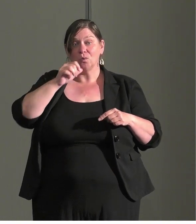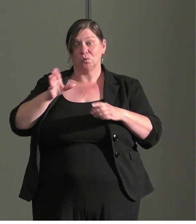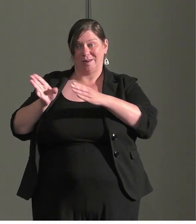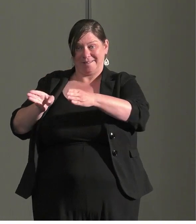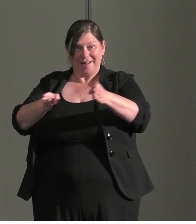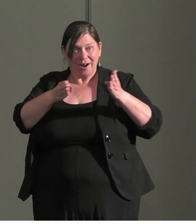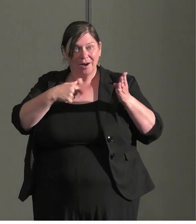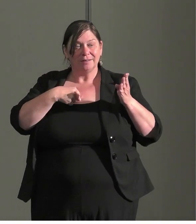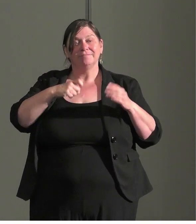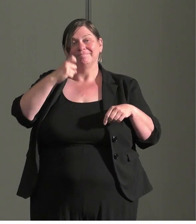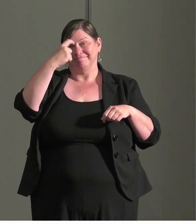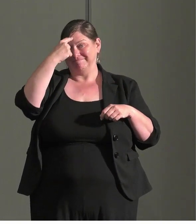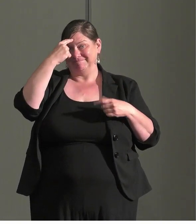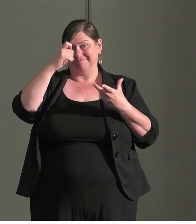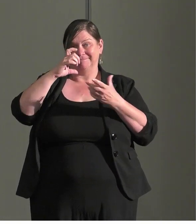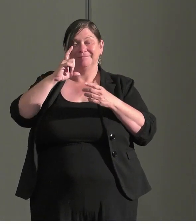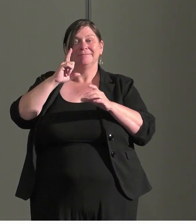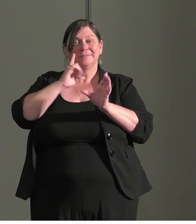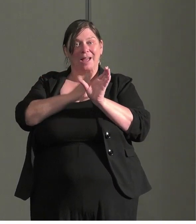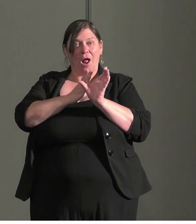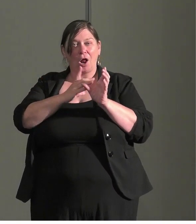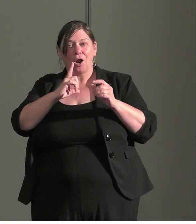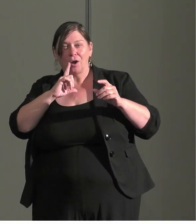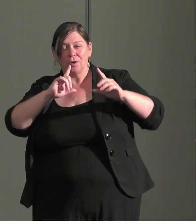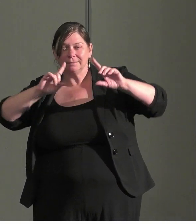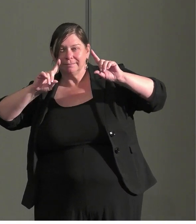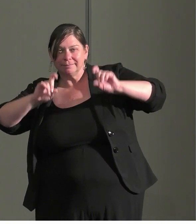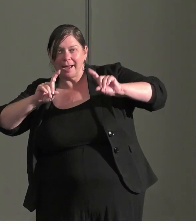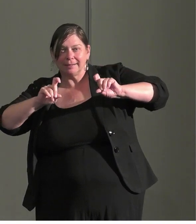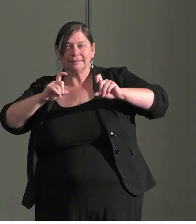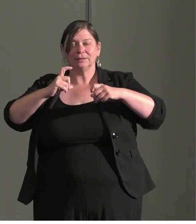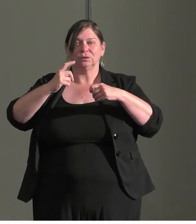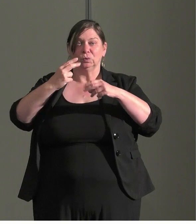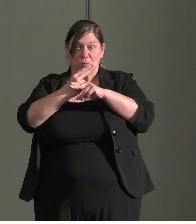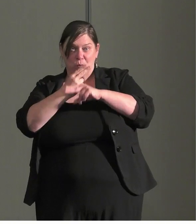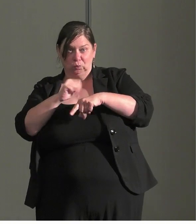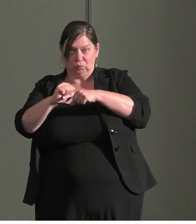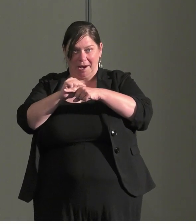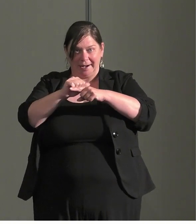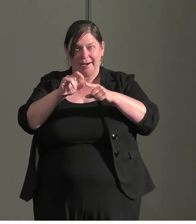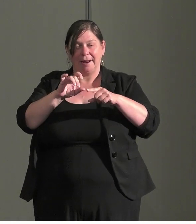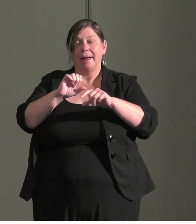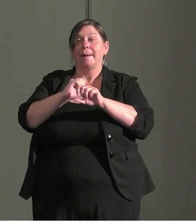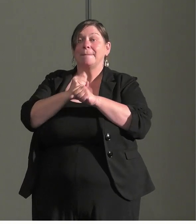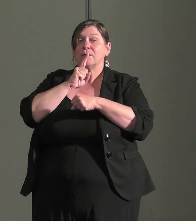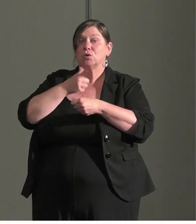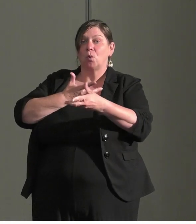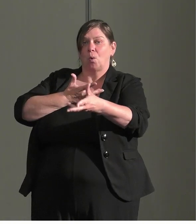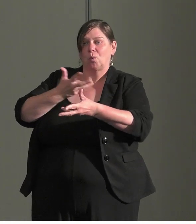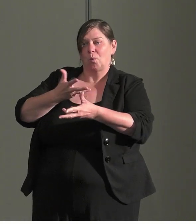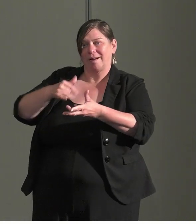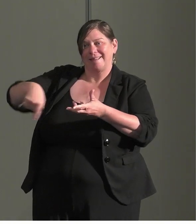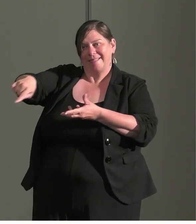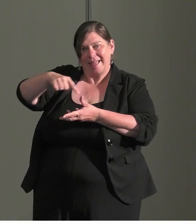go through psychologically safe user training we interact with the working group we got rid